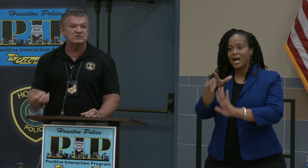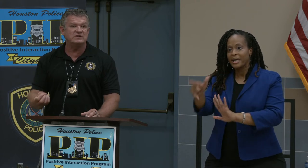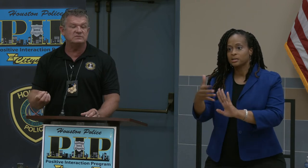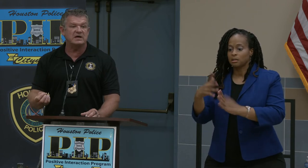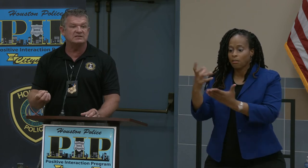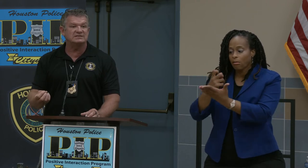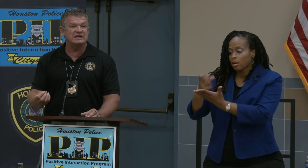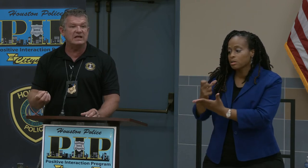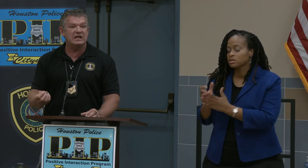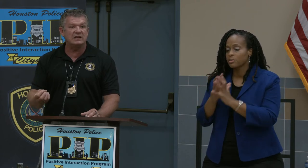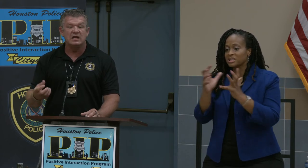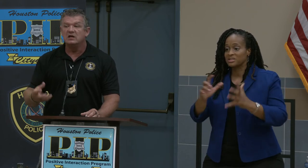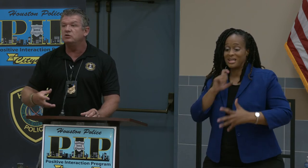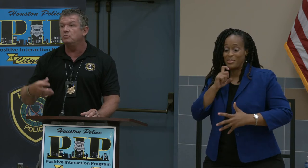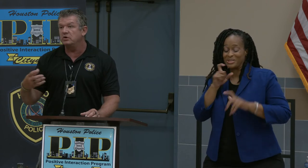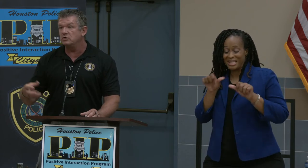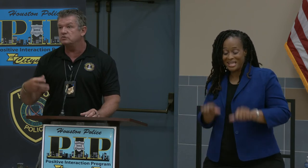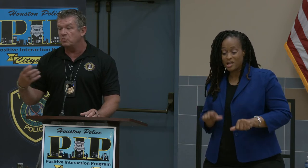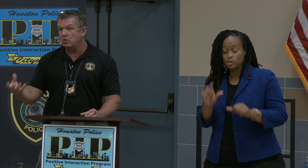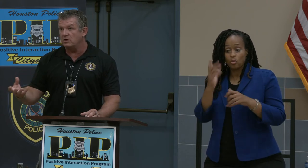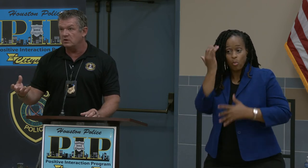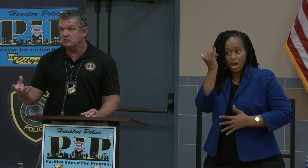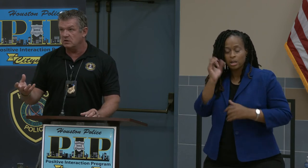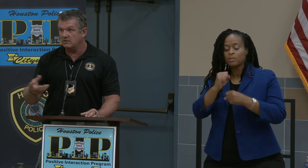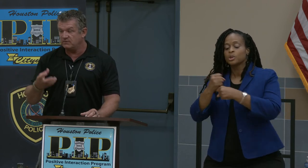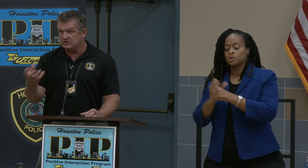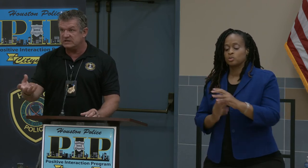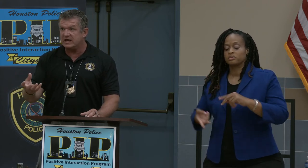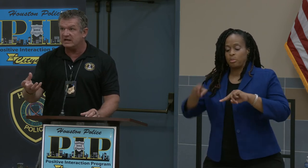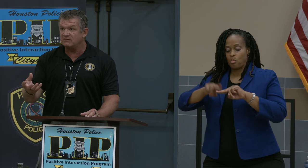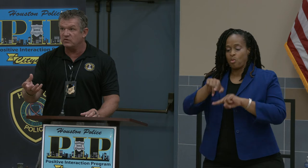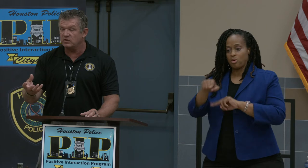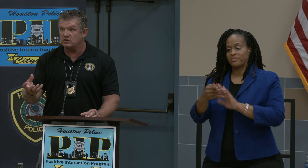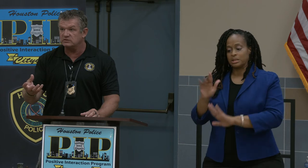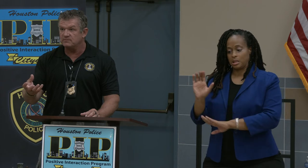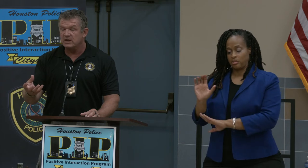these metals as they can to produce more of these catalytic converters.